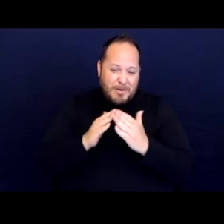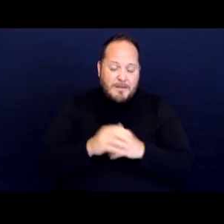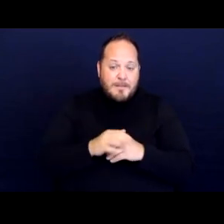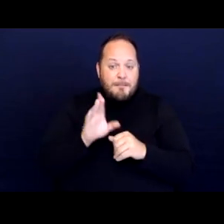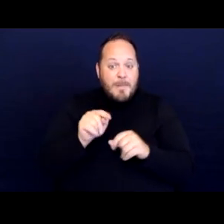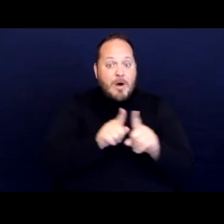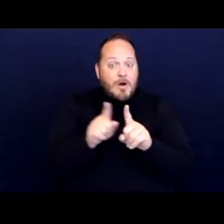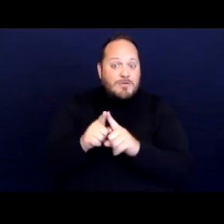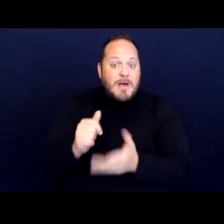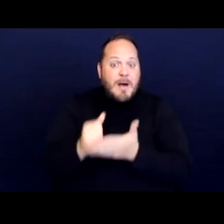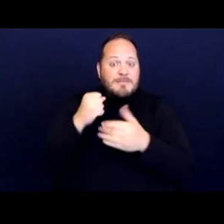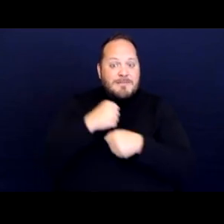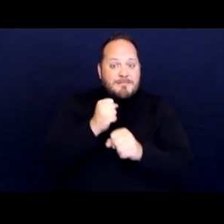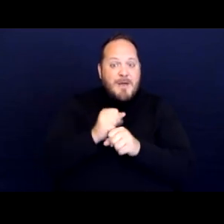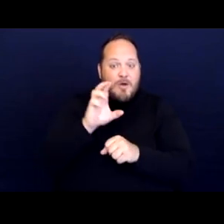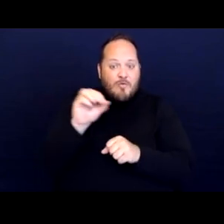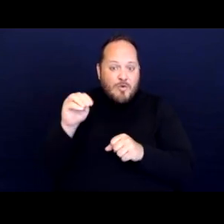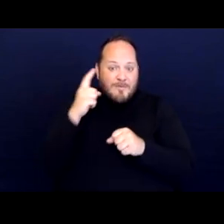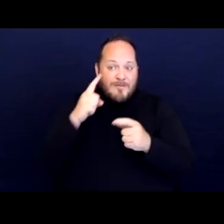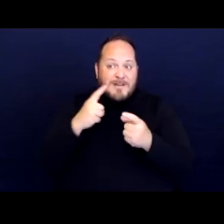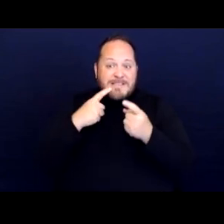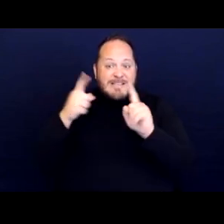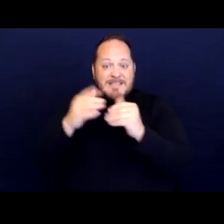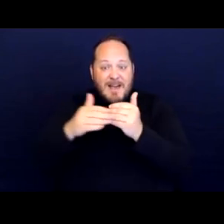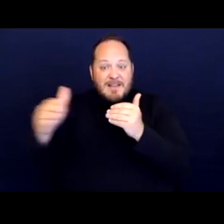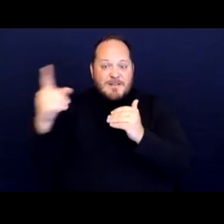for the success of many of the arguments we've seen.